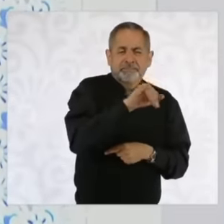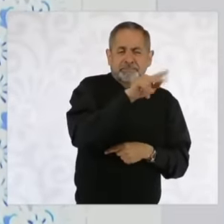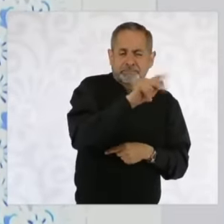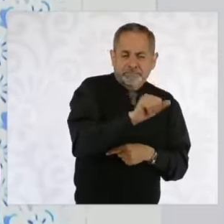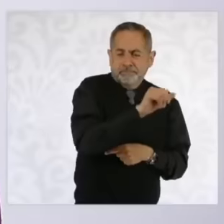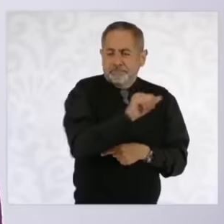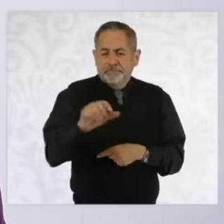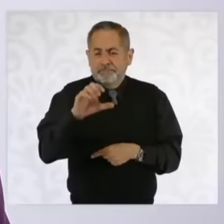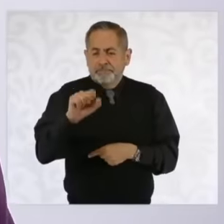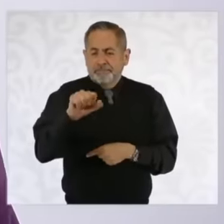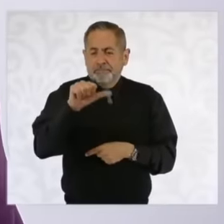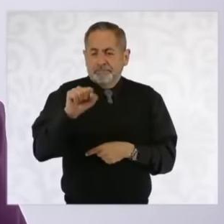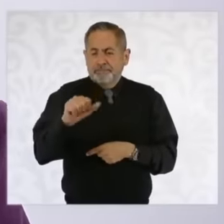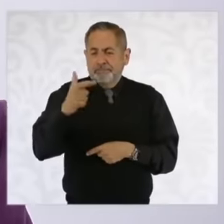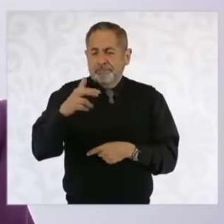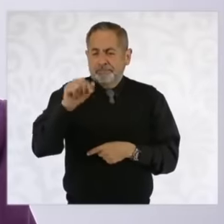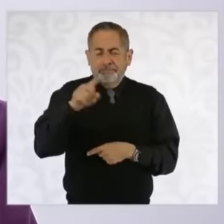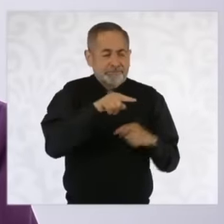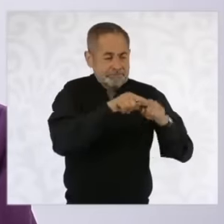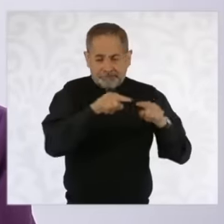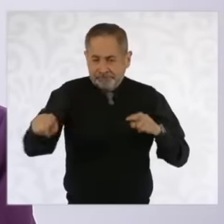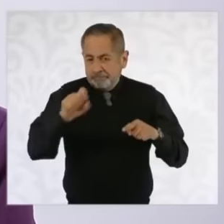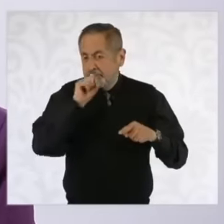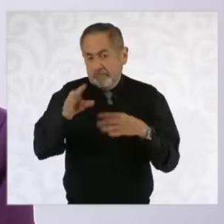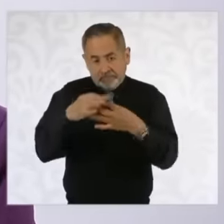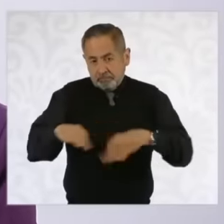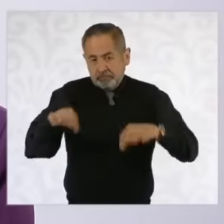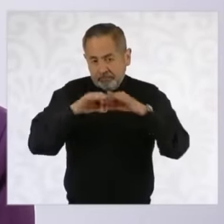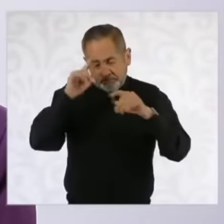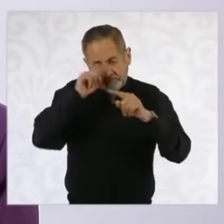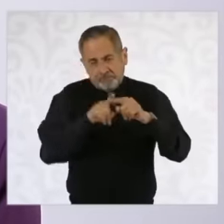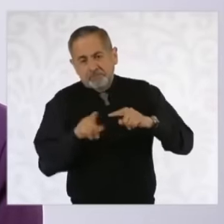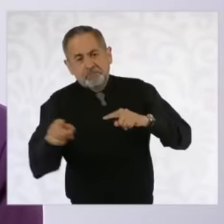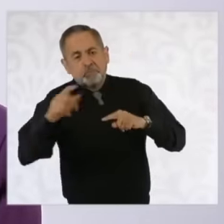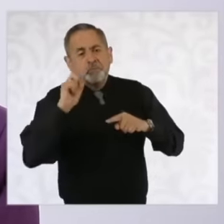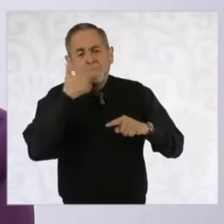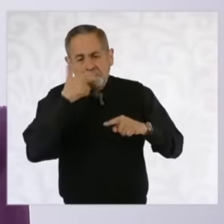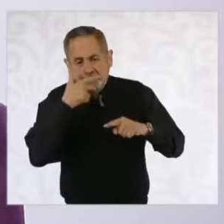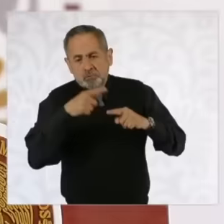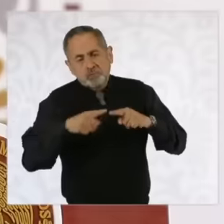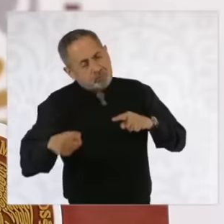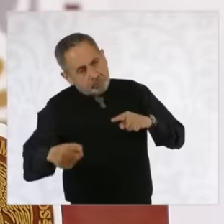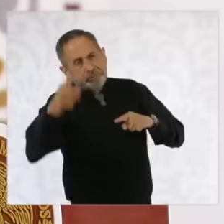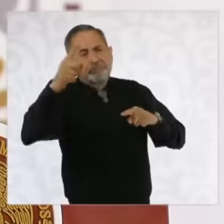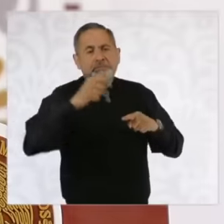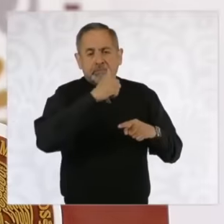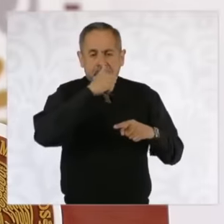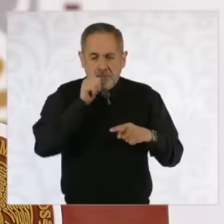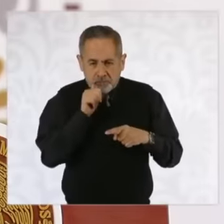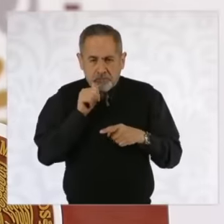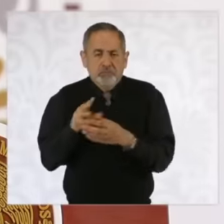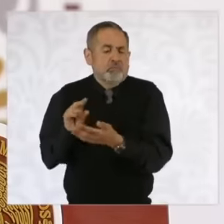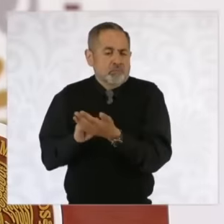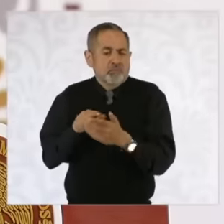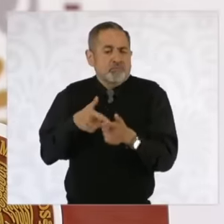also very important because of its connection to Chihuahua Ciudad Juárez and to continue the highway from Guaimas